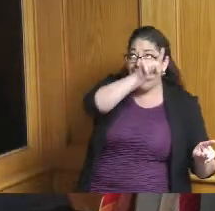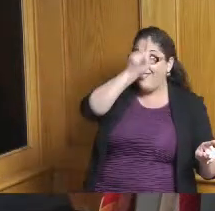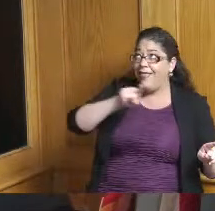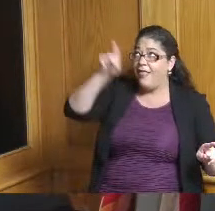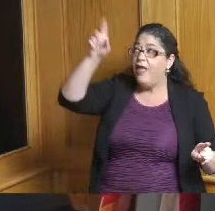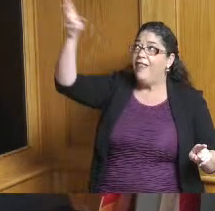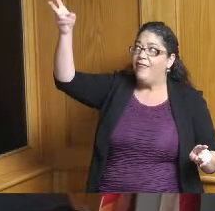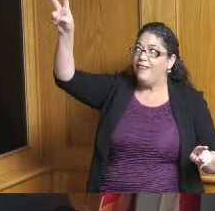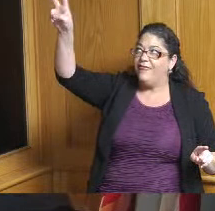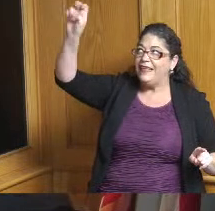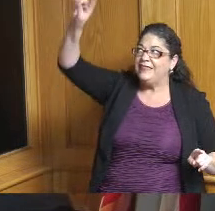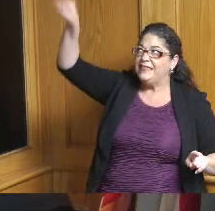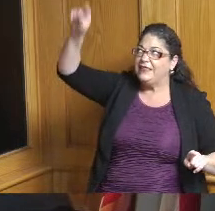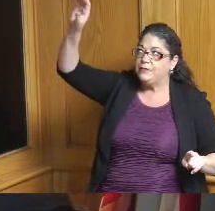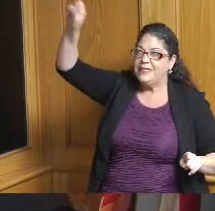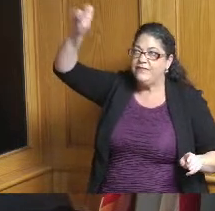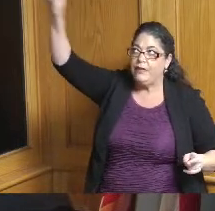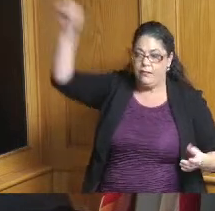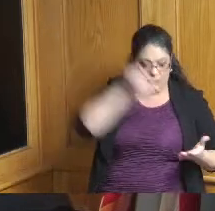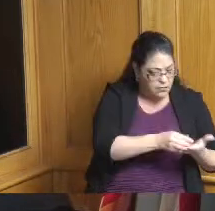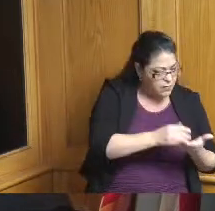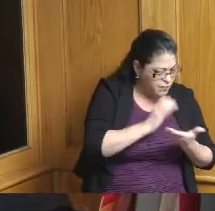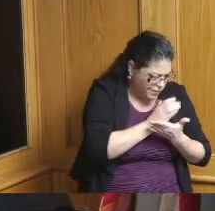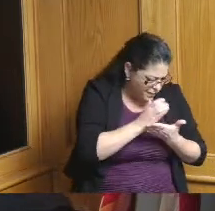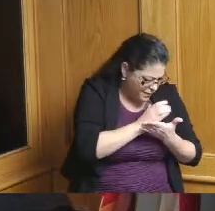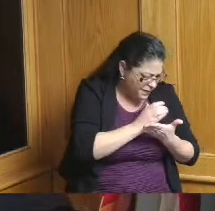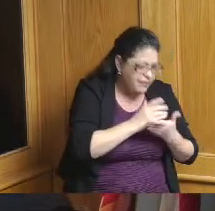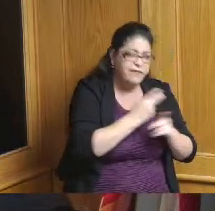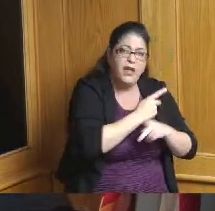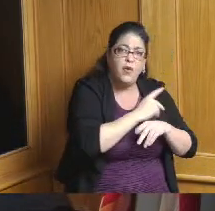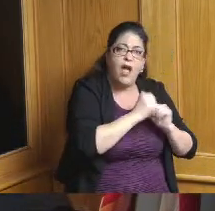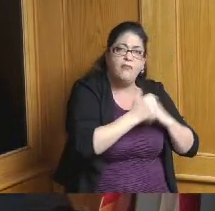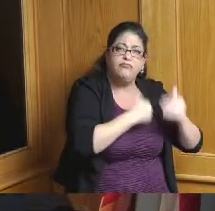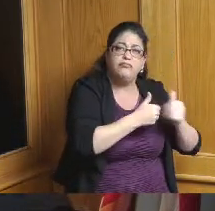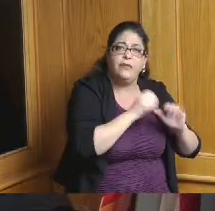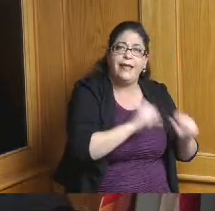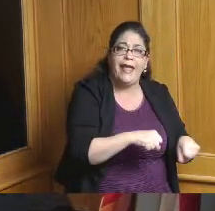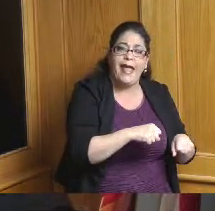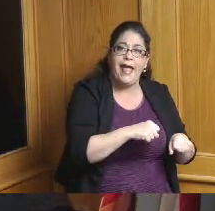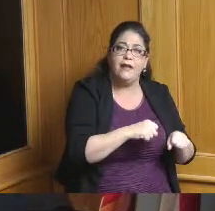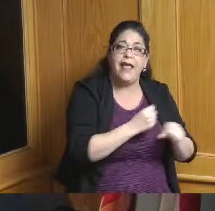like us to be working on through our partners on an annual basis so that gets to kind of what you